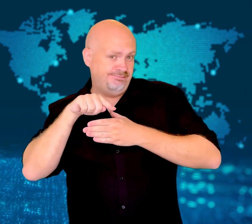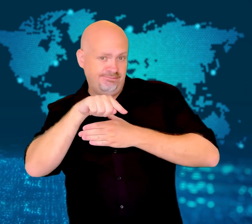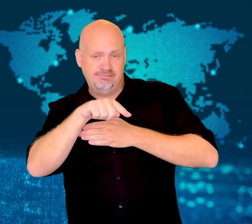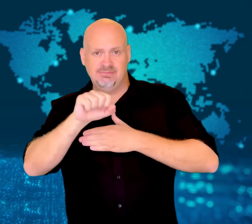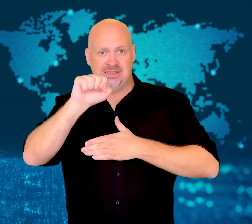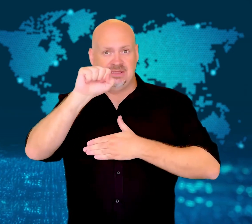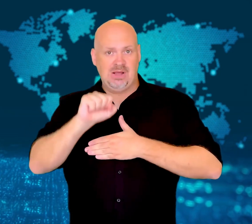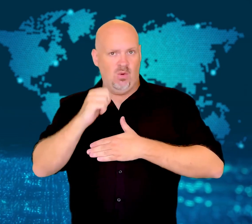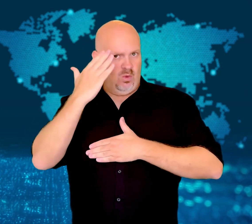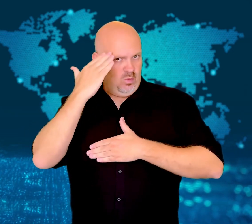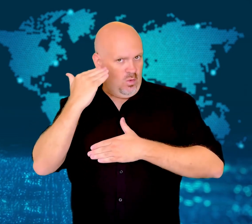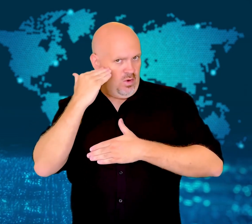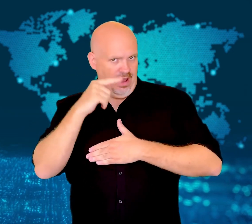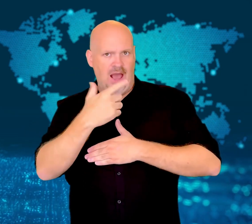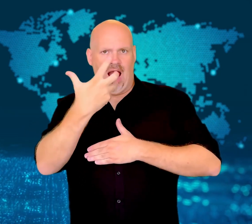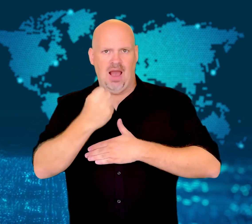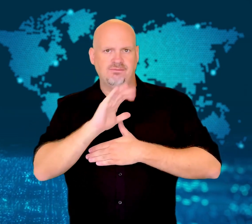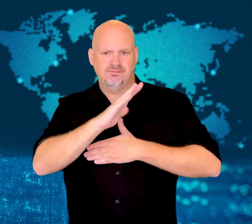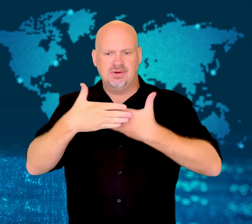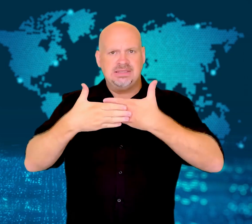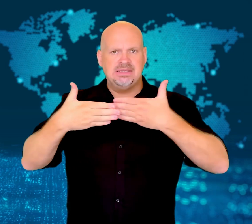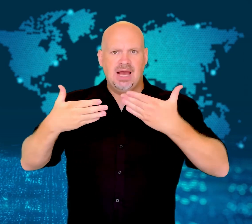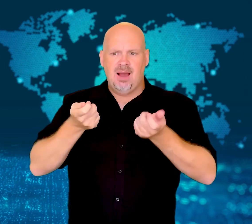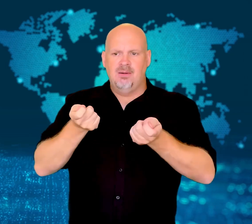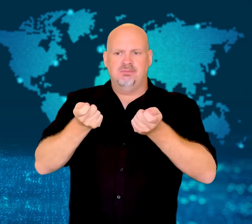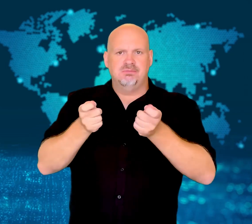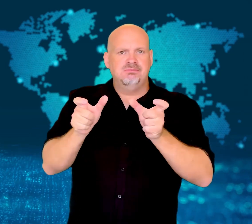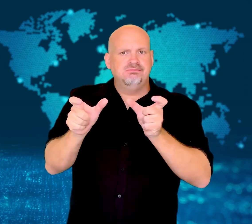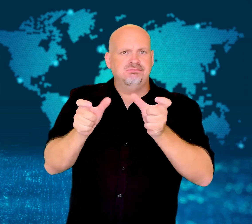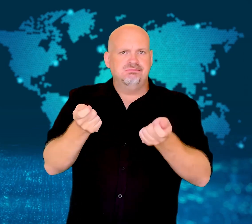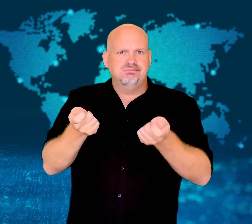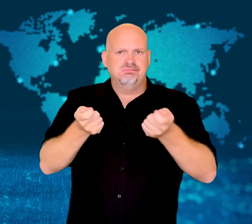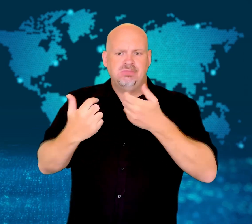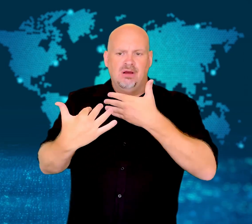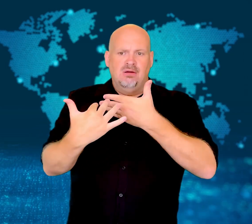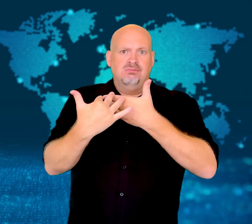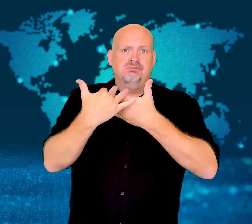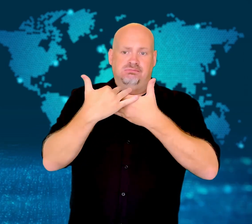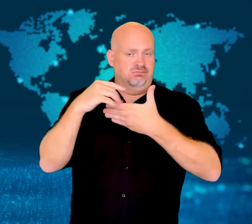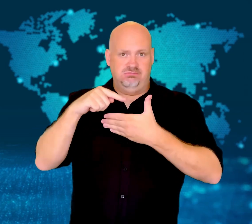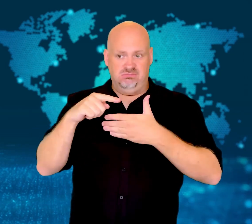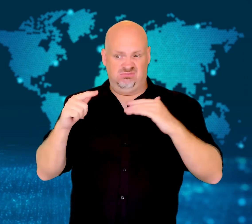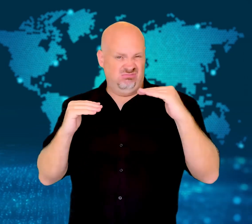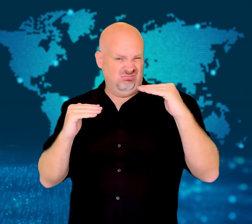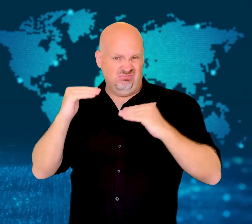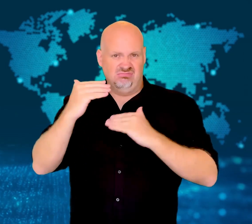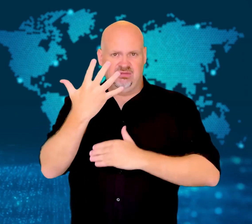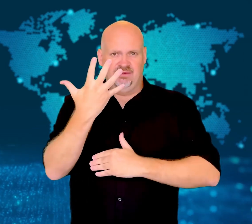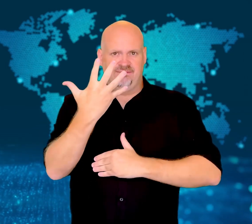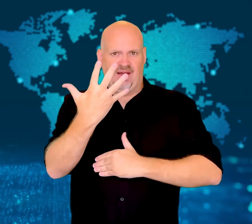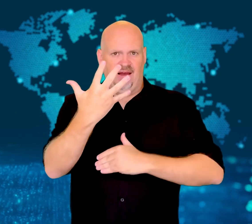about five times the amount that can be stored in South Korea's flood control dam.